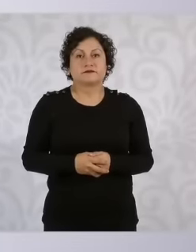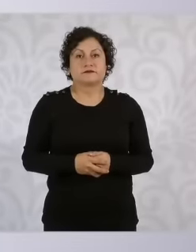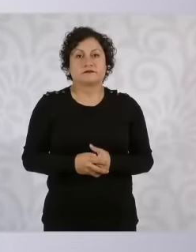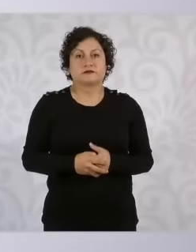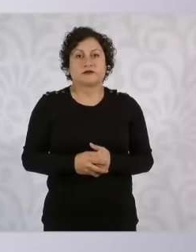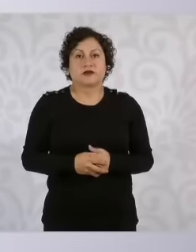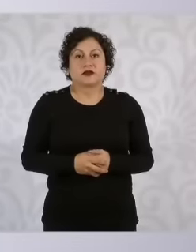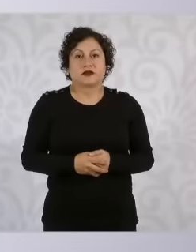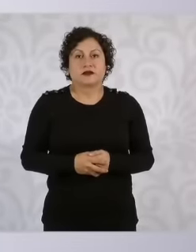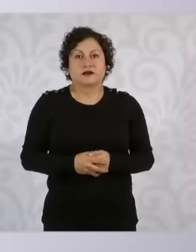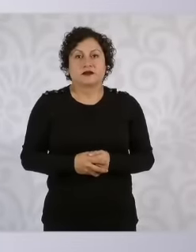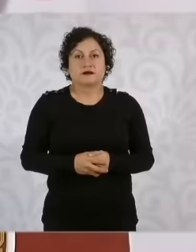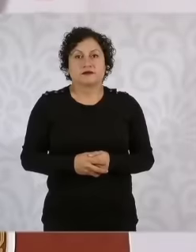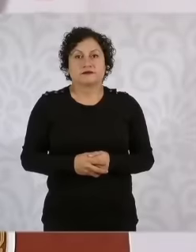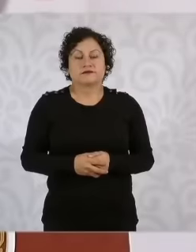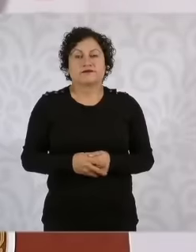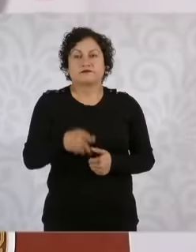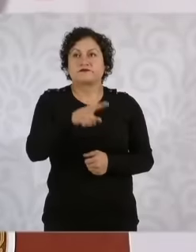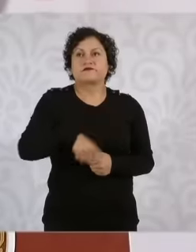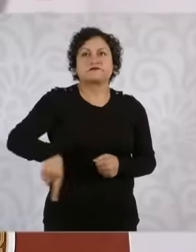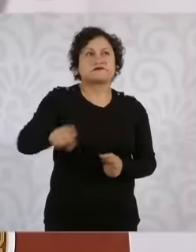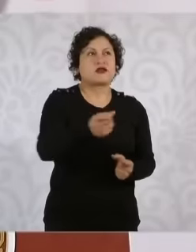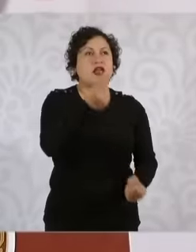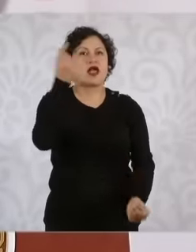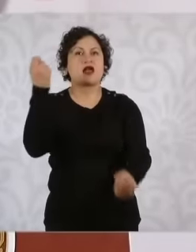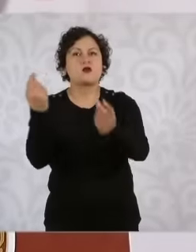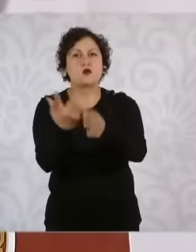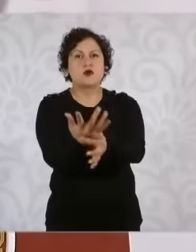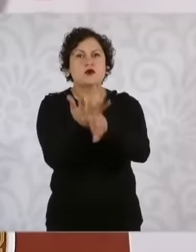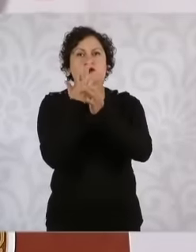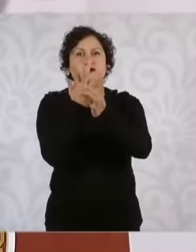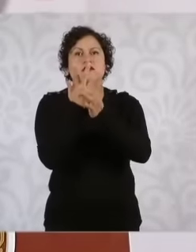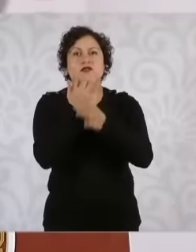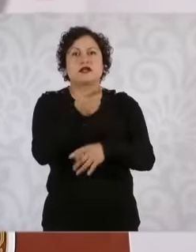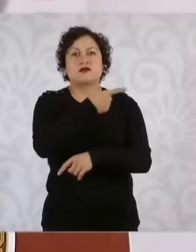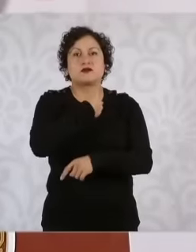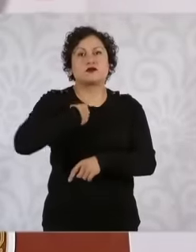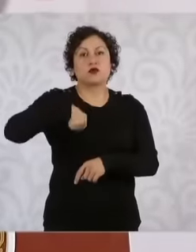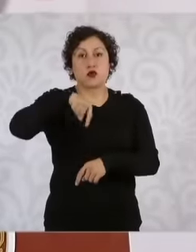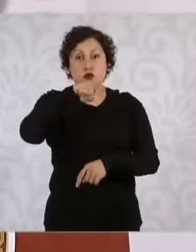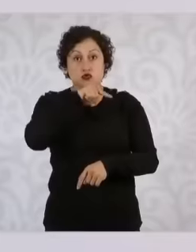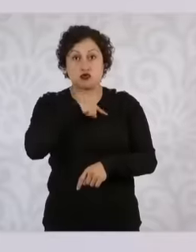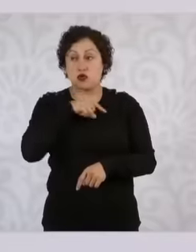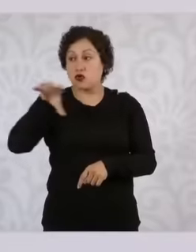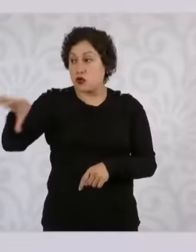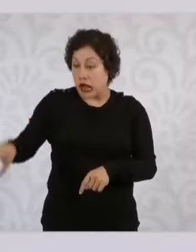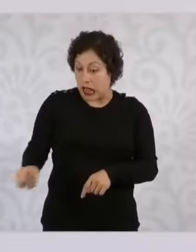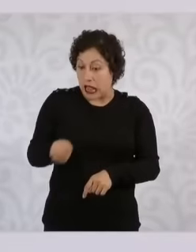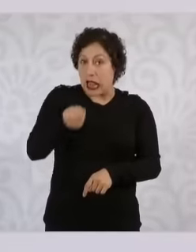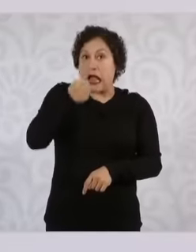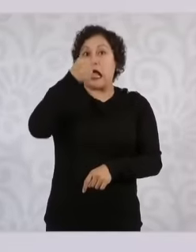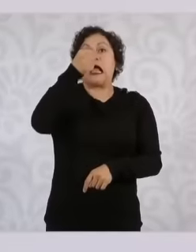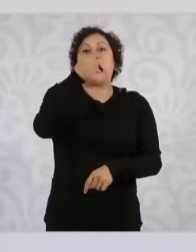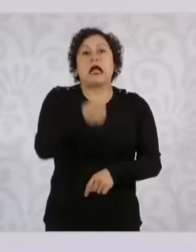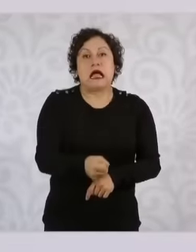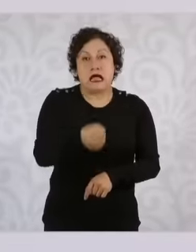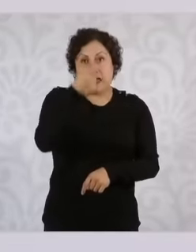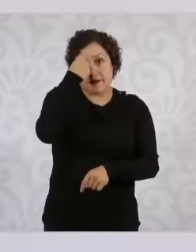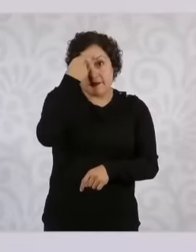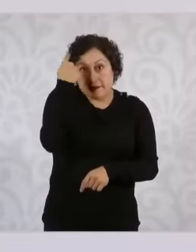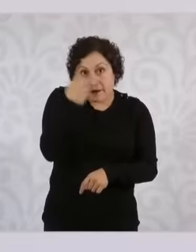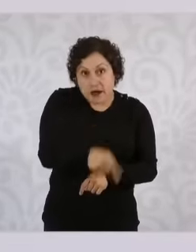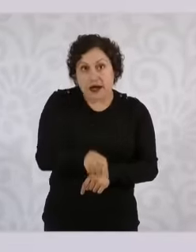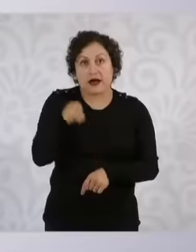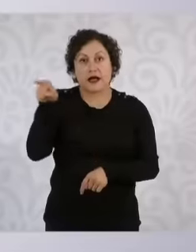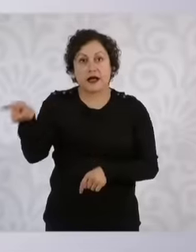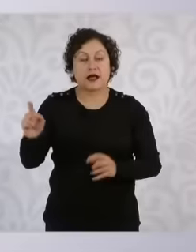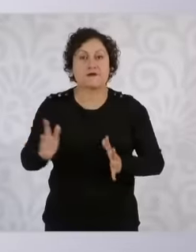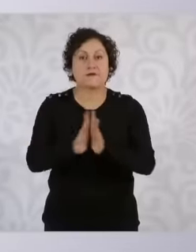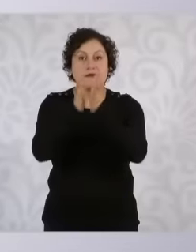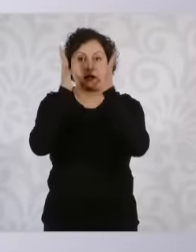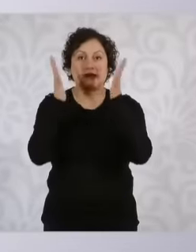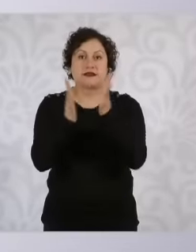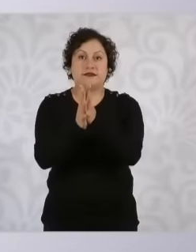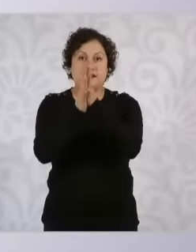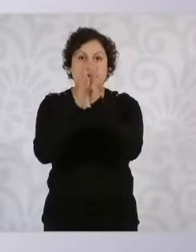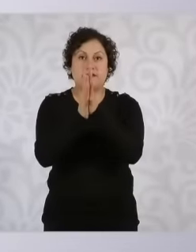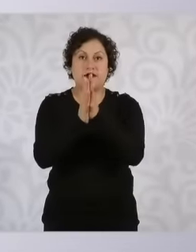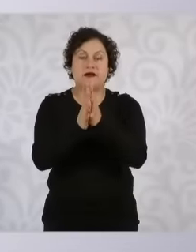took out Effigenia to So that she could participate in the event, her grandchildren had to come out to clarify the